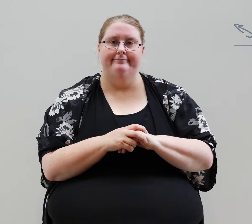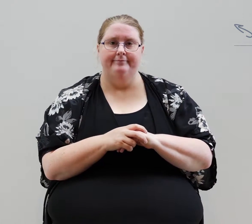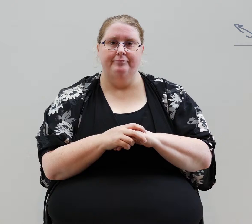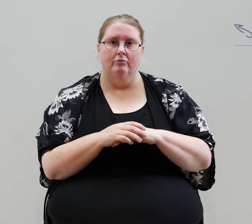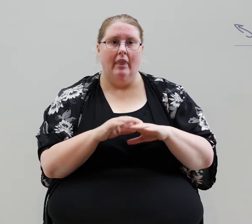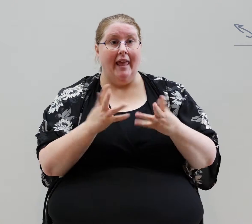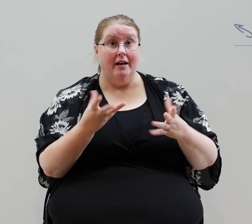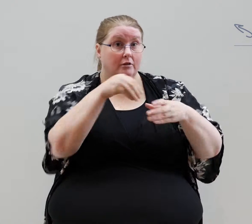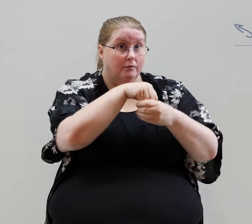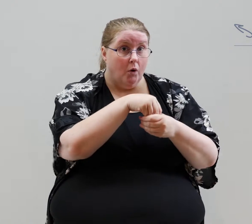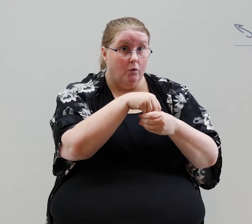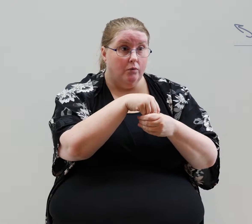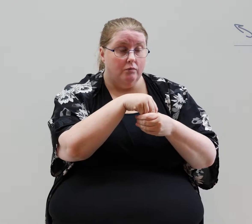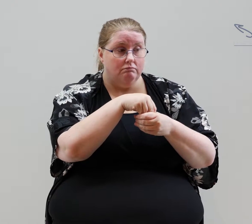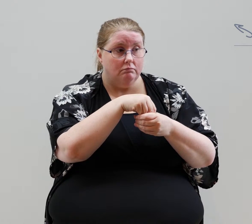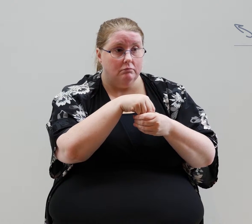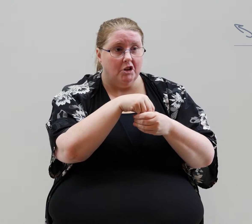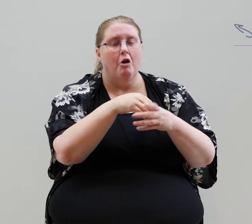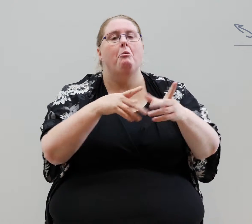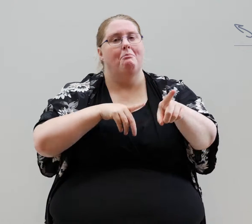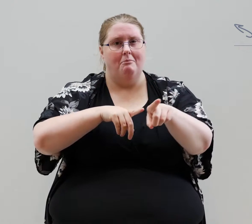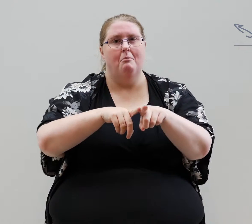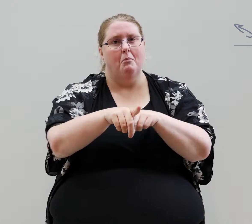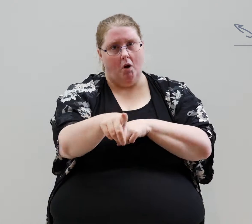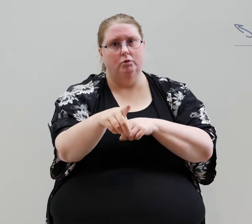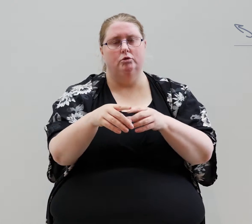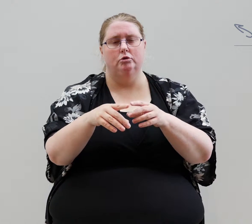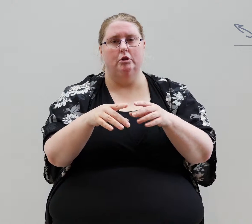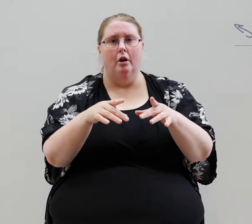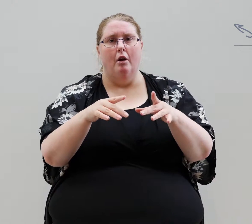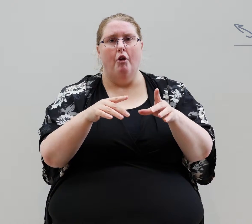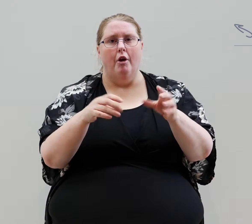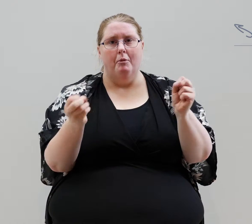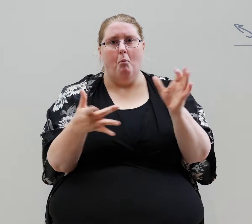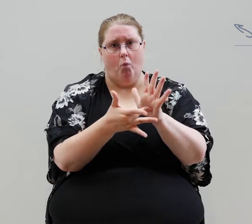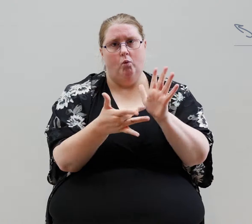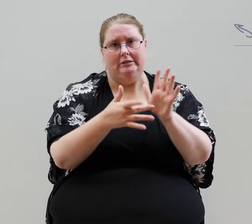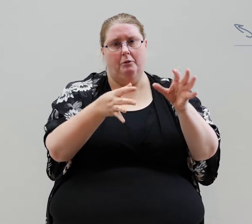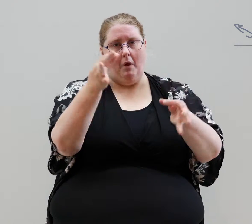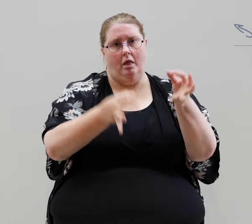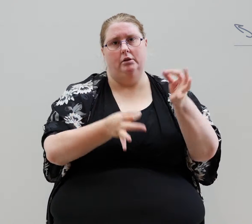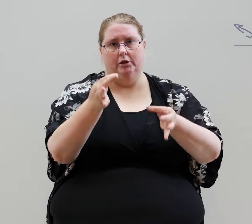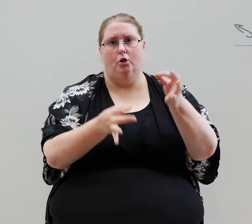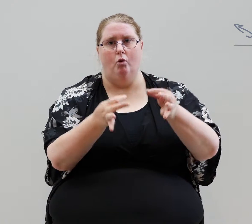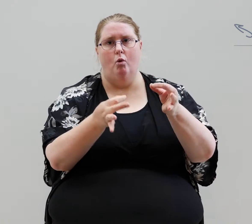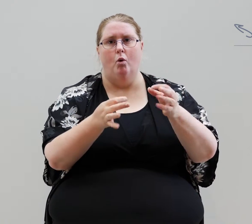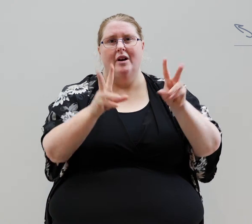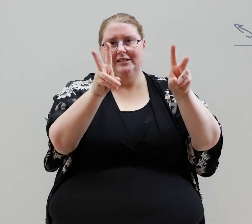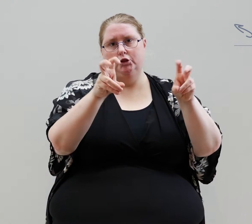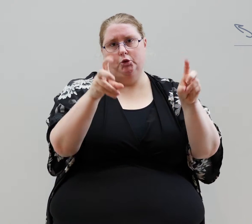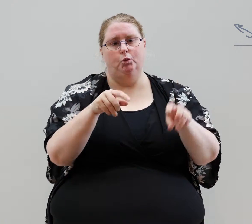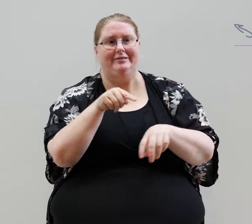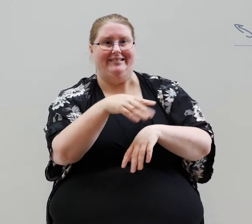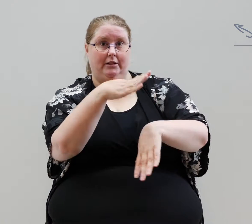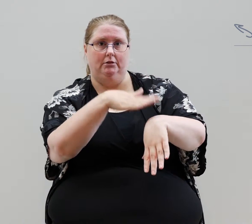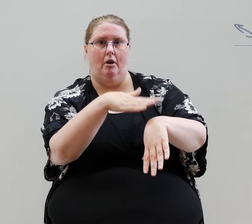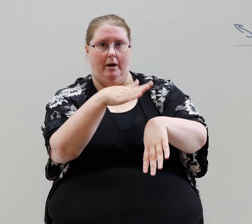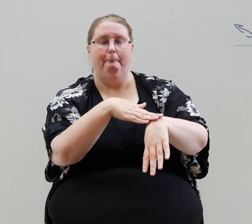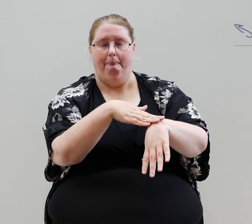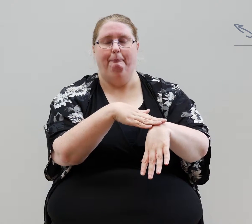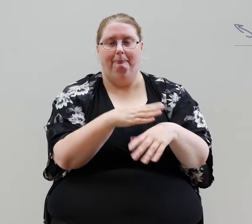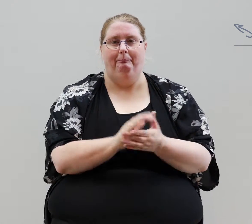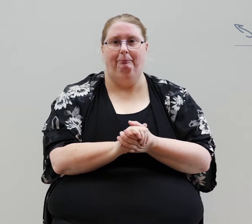with involvement in all the major movements of the era